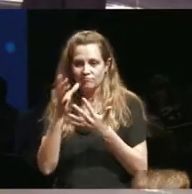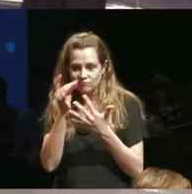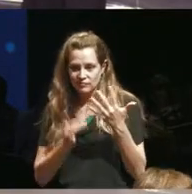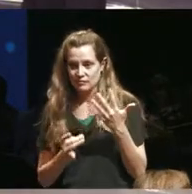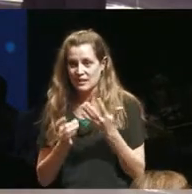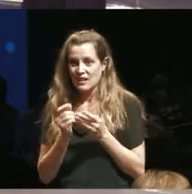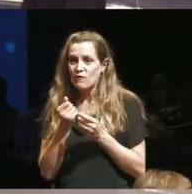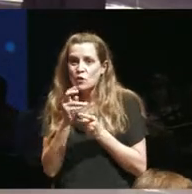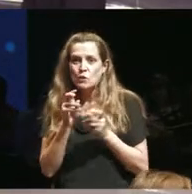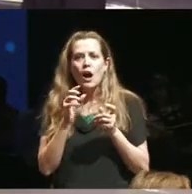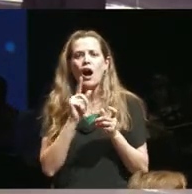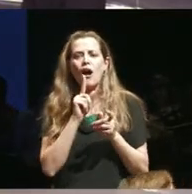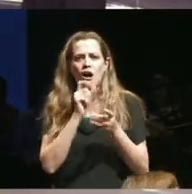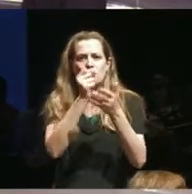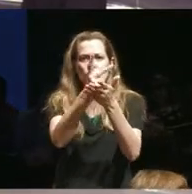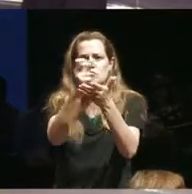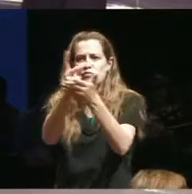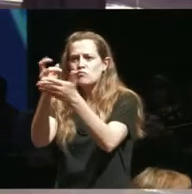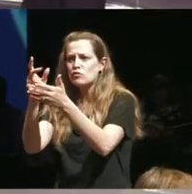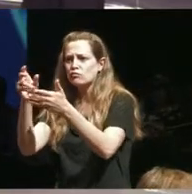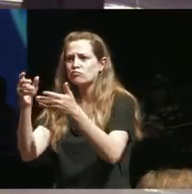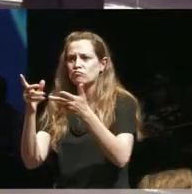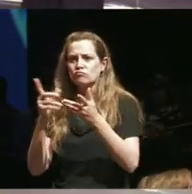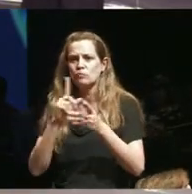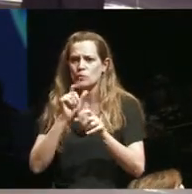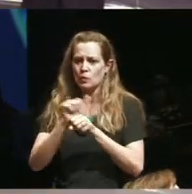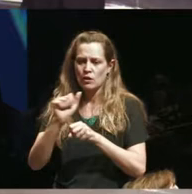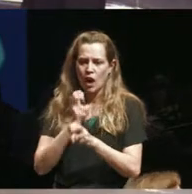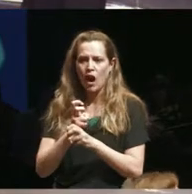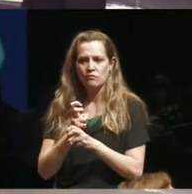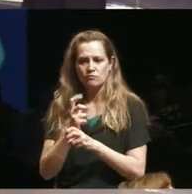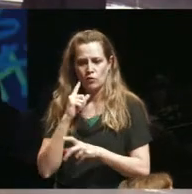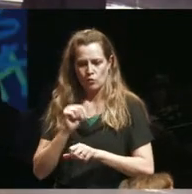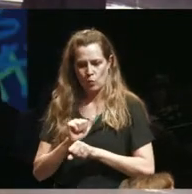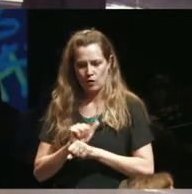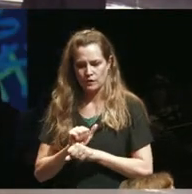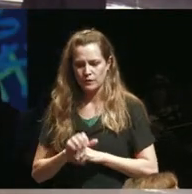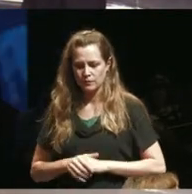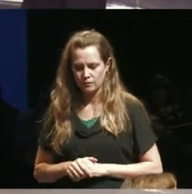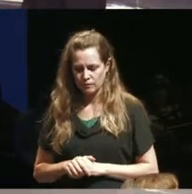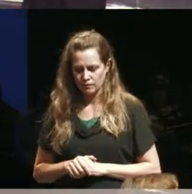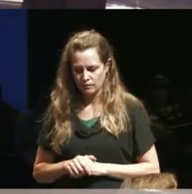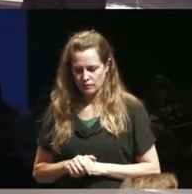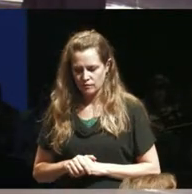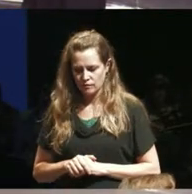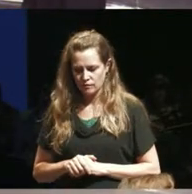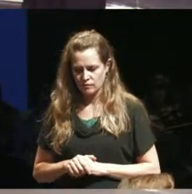money required to make our work so wondering about something that I think